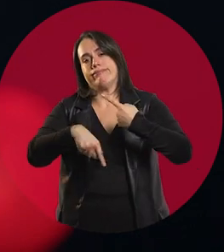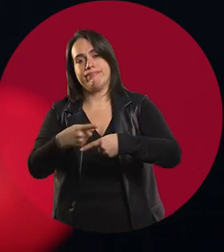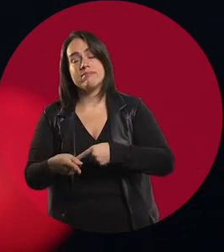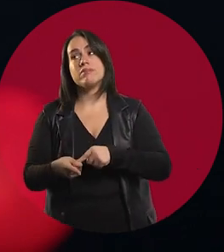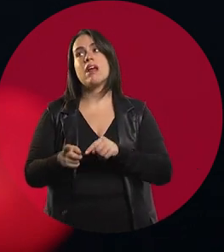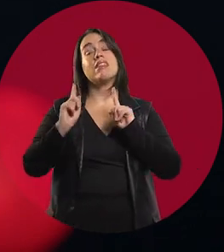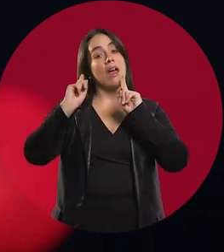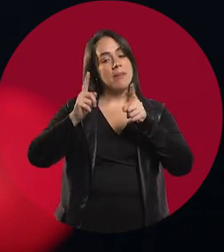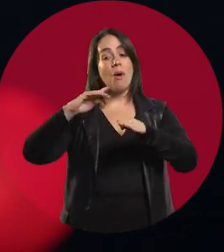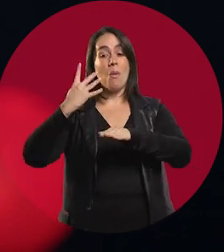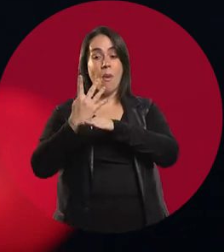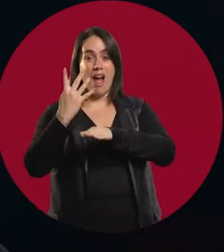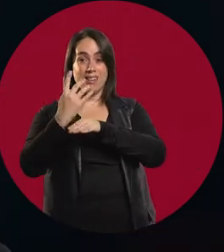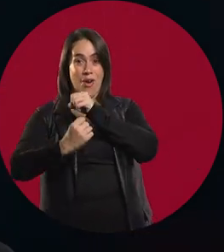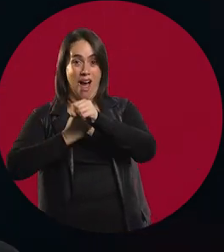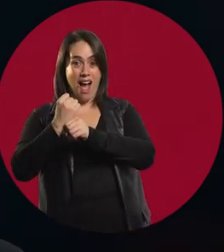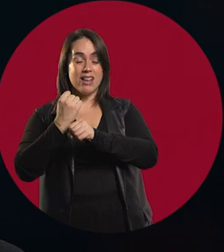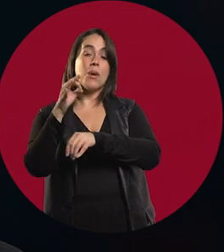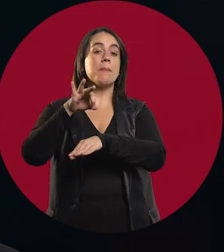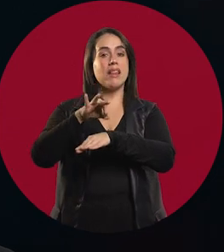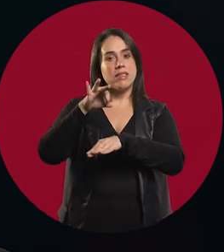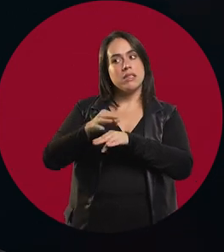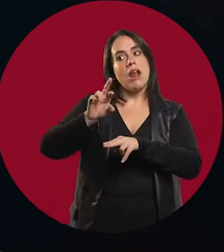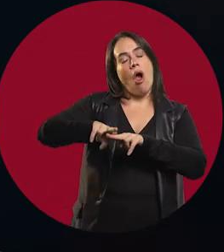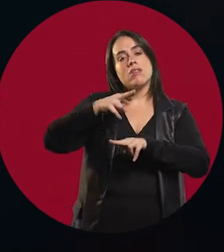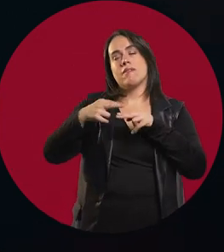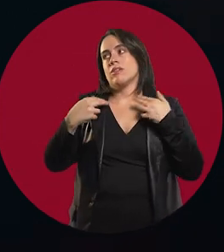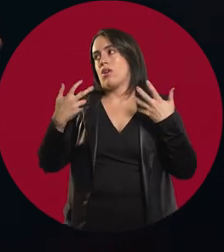The other moment when I wanted to leave was in fourth year, when you start to come into contact